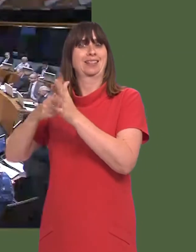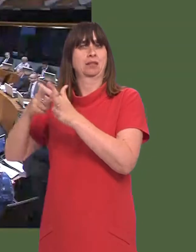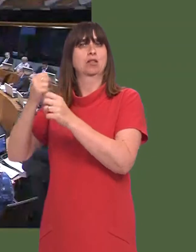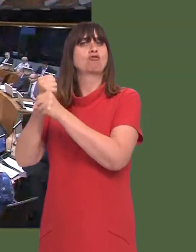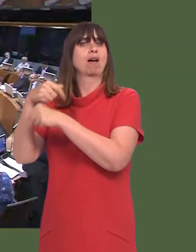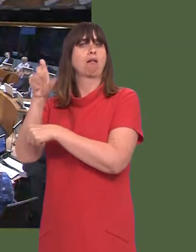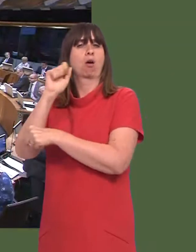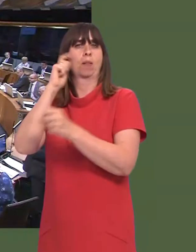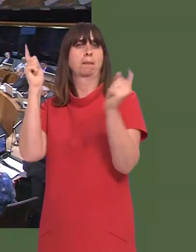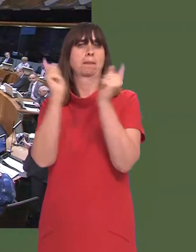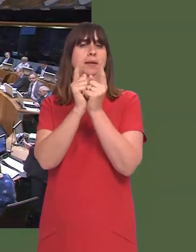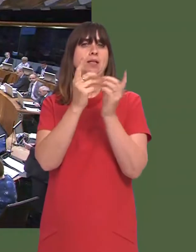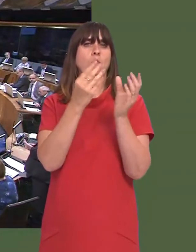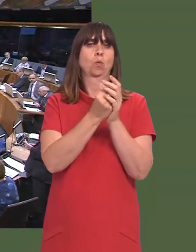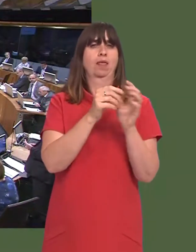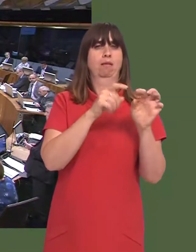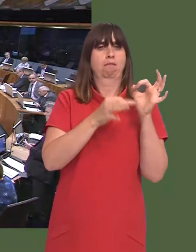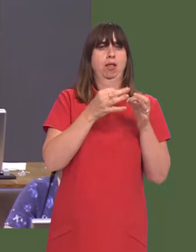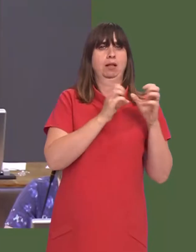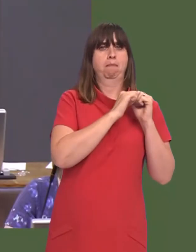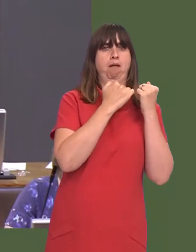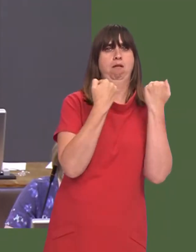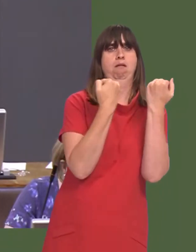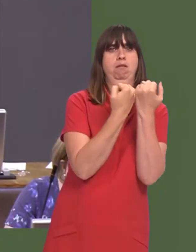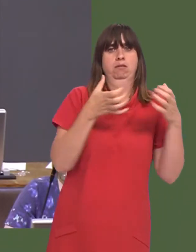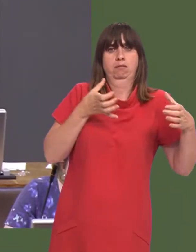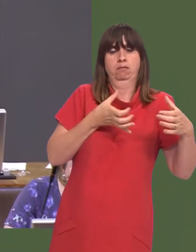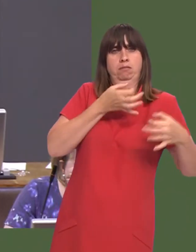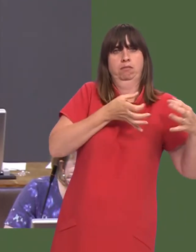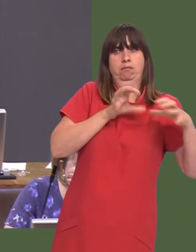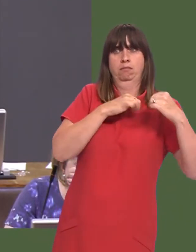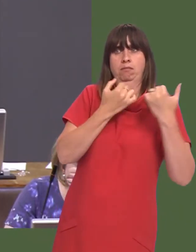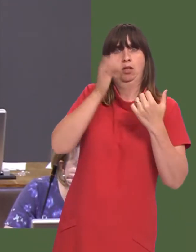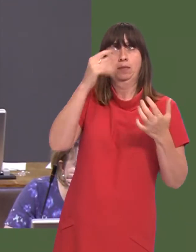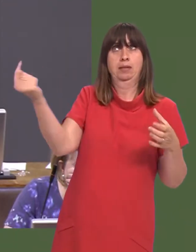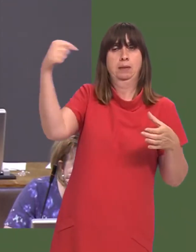of State, Greg Clark, will actually meet with a cross-party delegation of Chairs of prominent